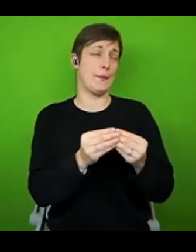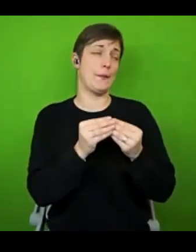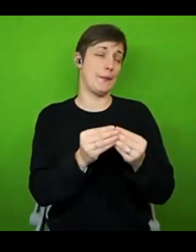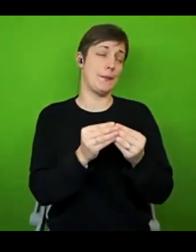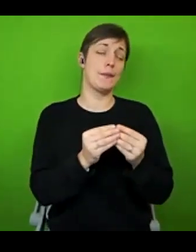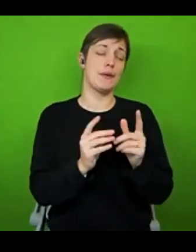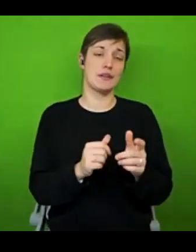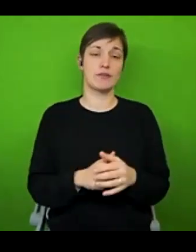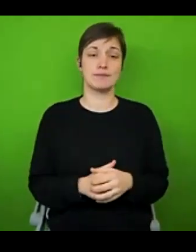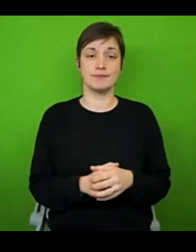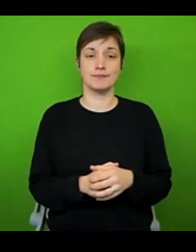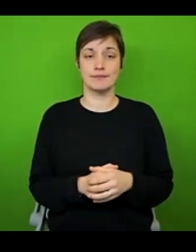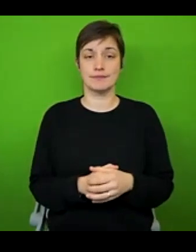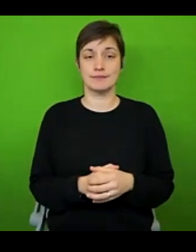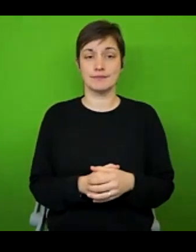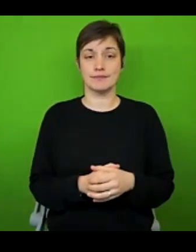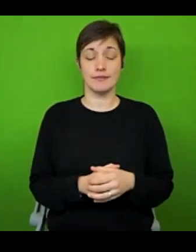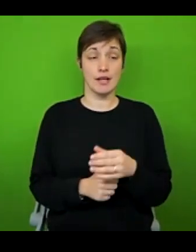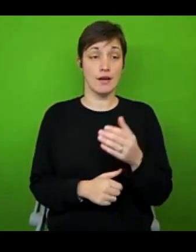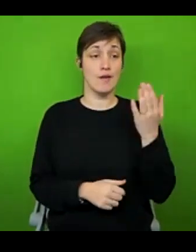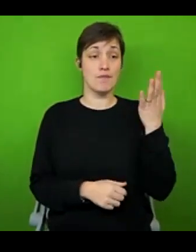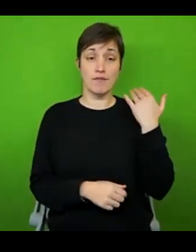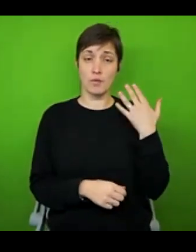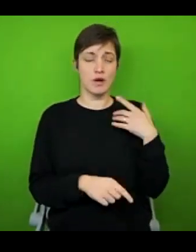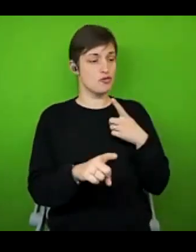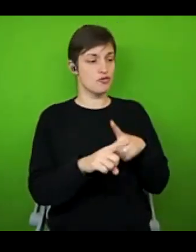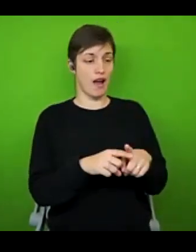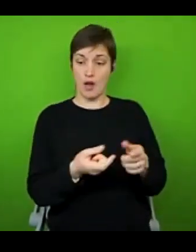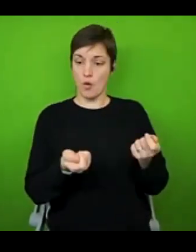Now, in the past, I'd try and have a million different things going at once when I was cooking, because I'd be